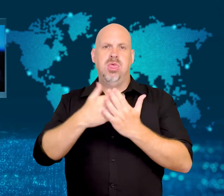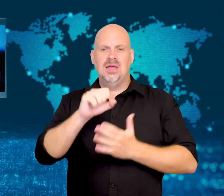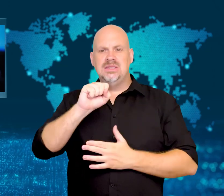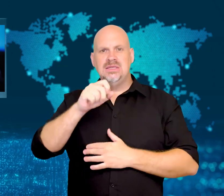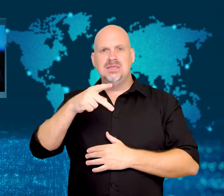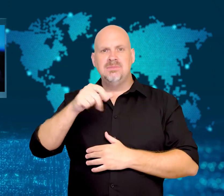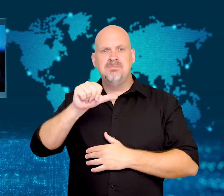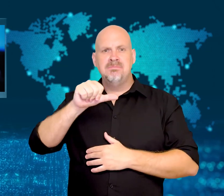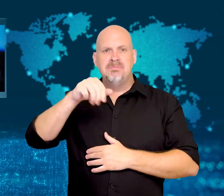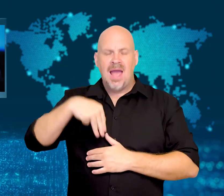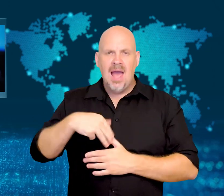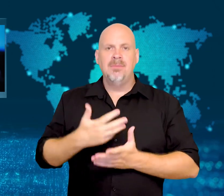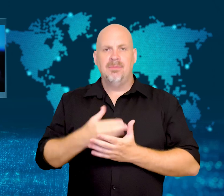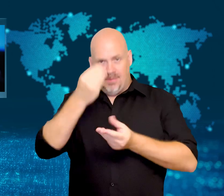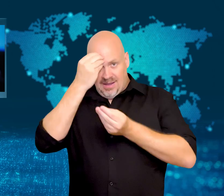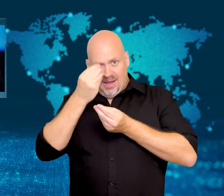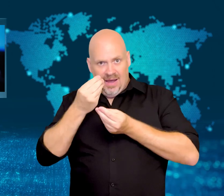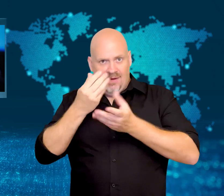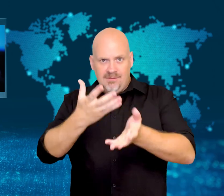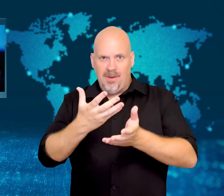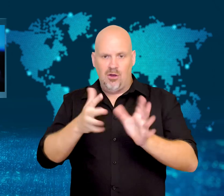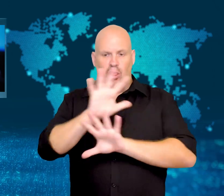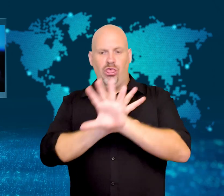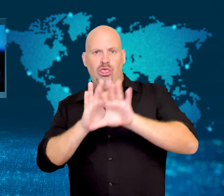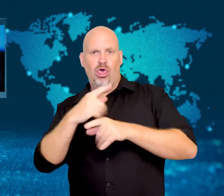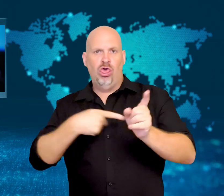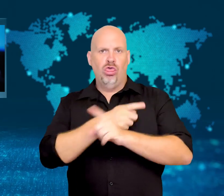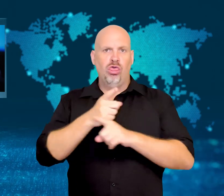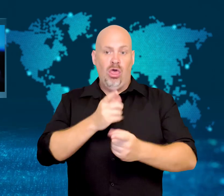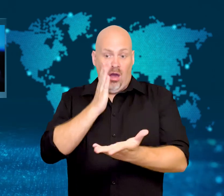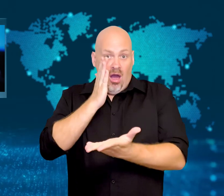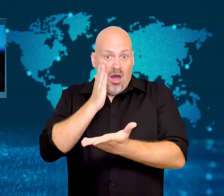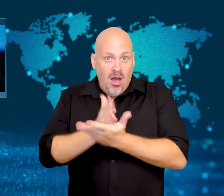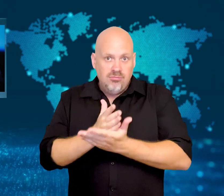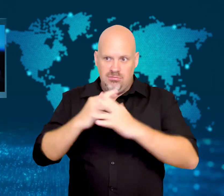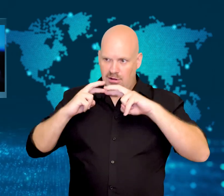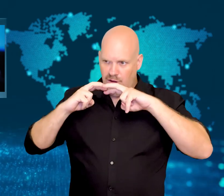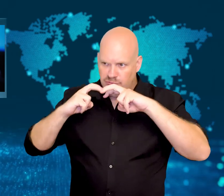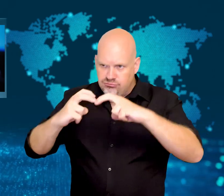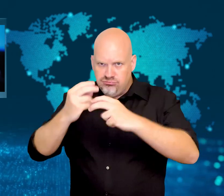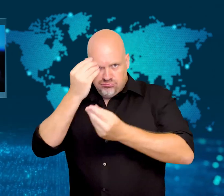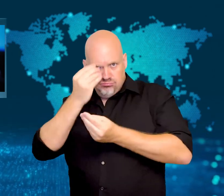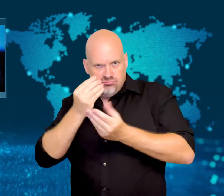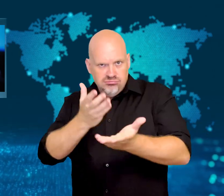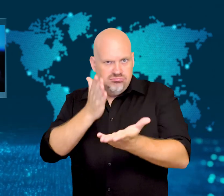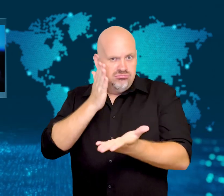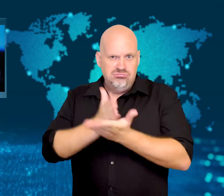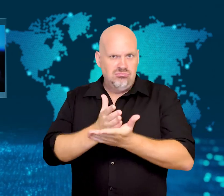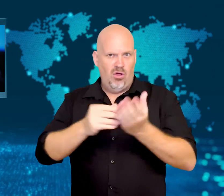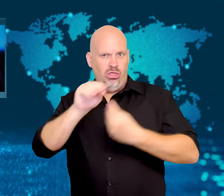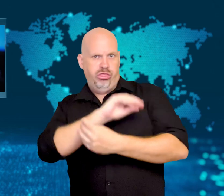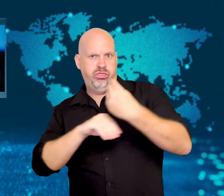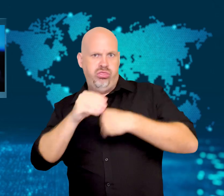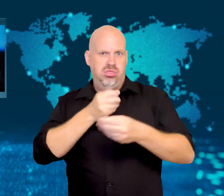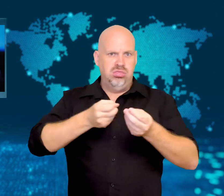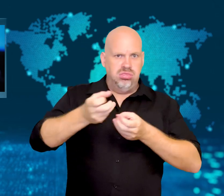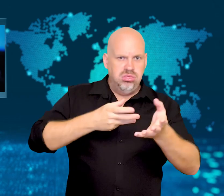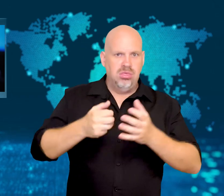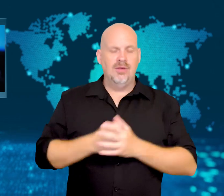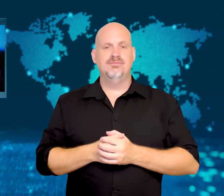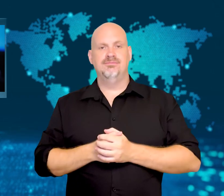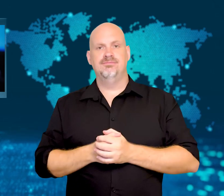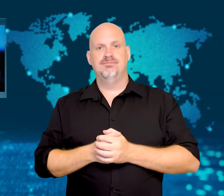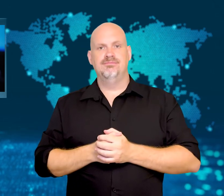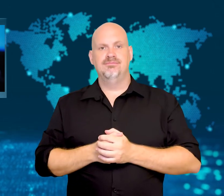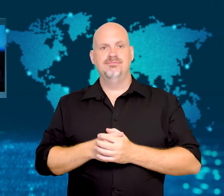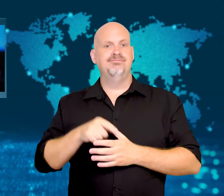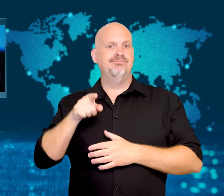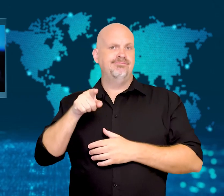Others spread spam, misinformation, or political messages.